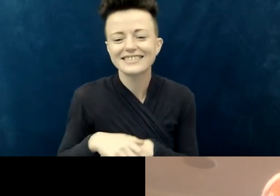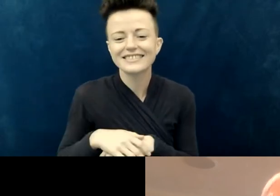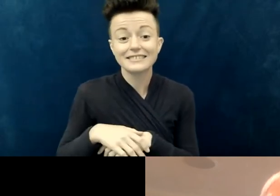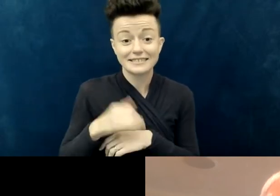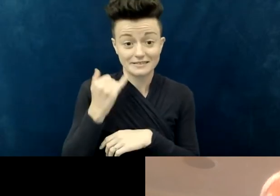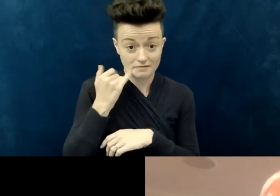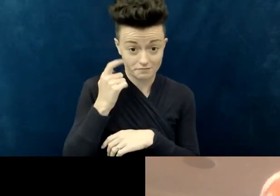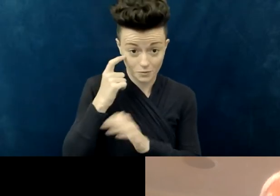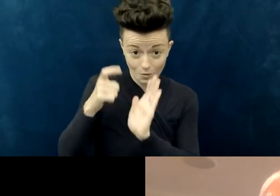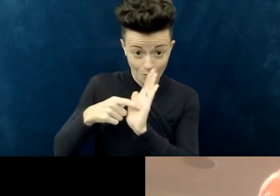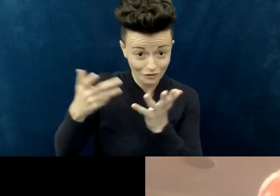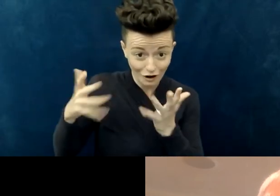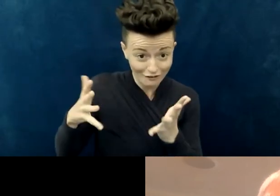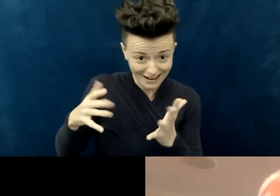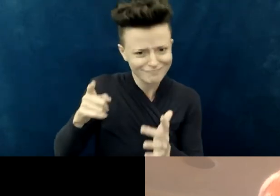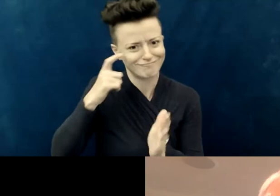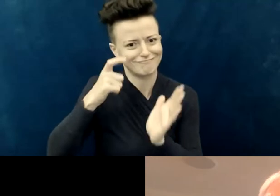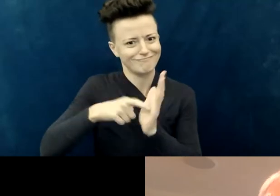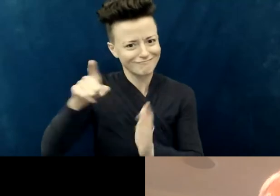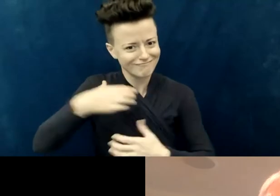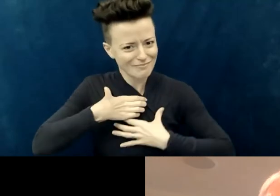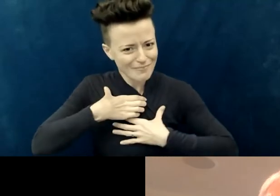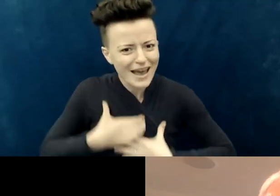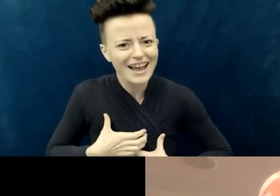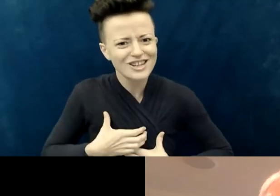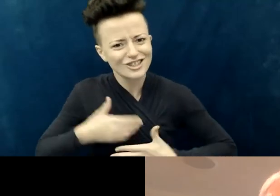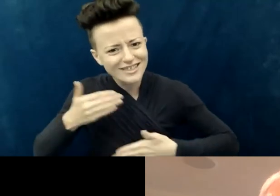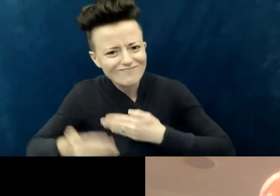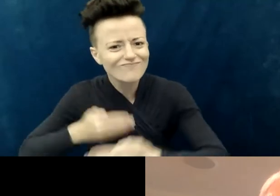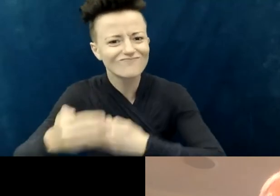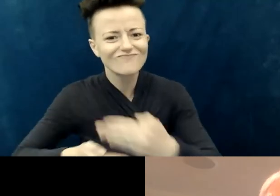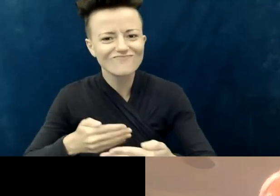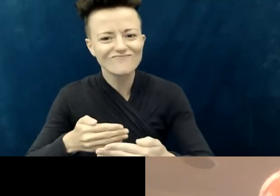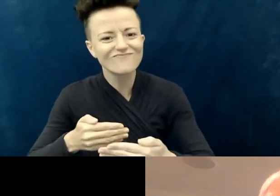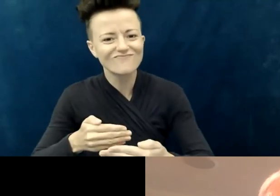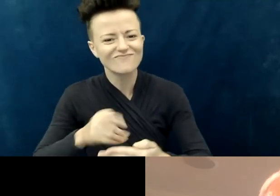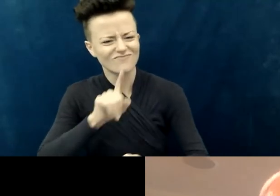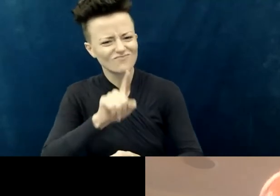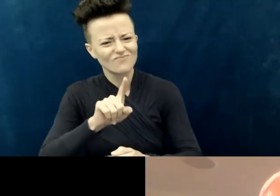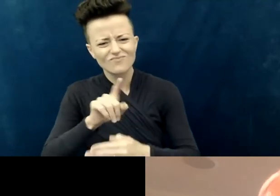passionate about many things, but particularly intergenerational ministry.